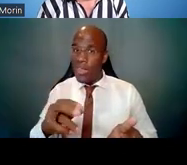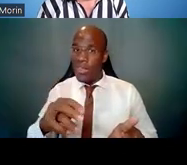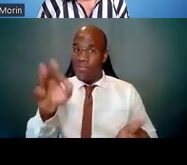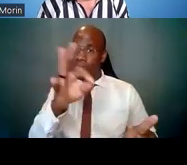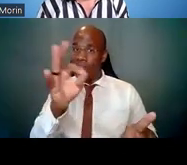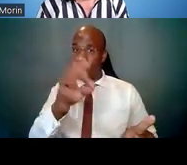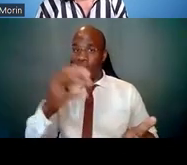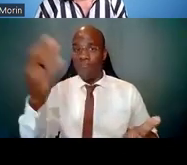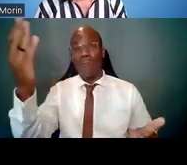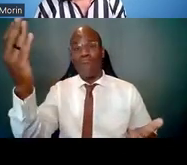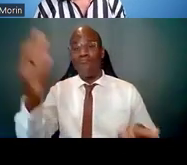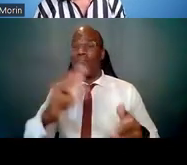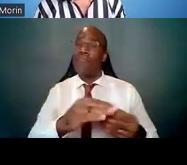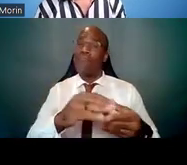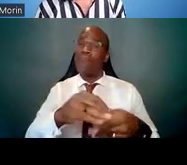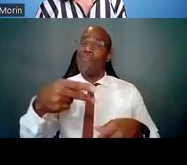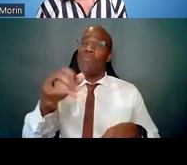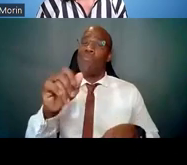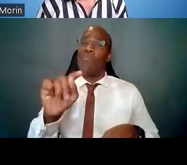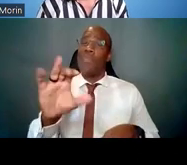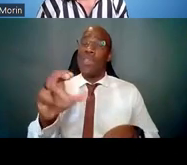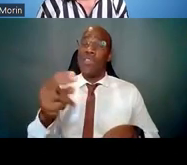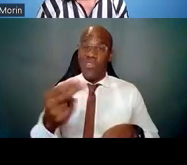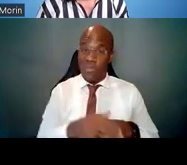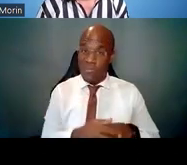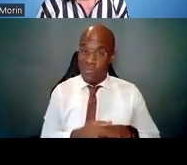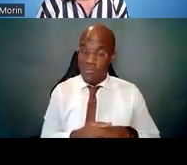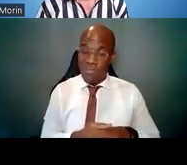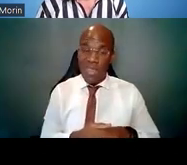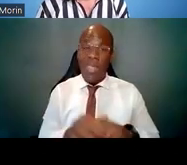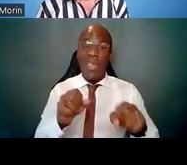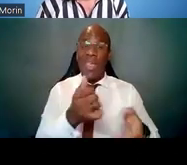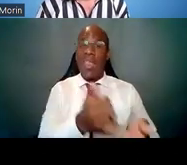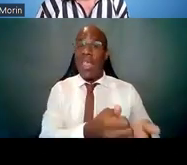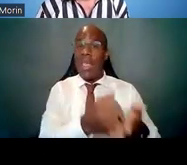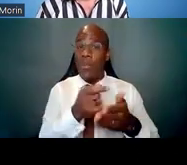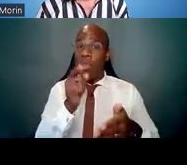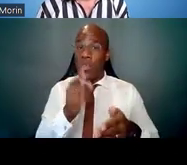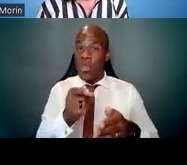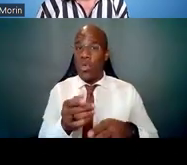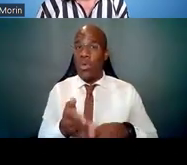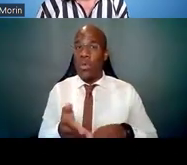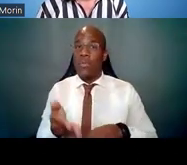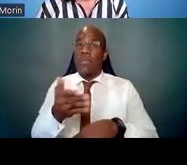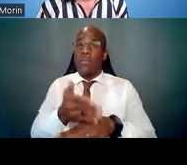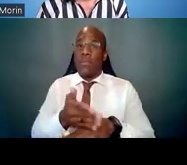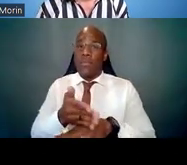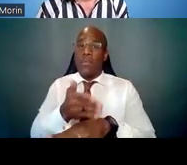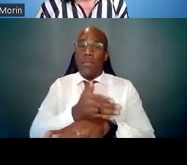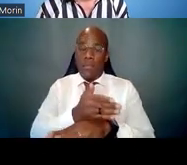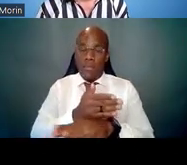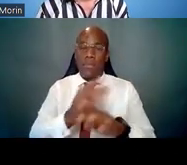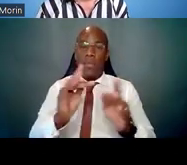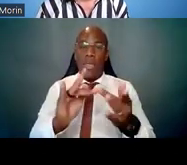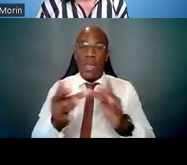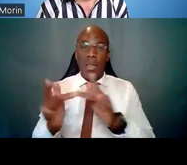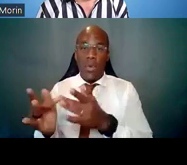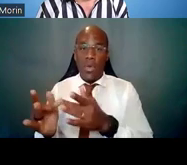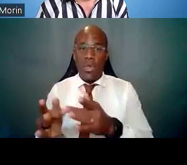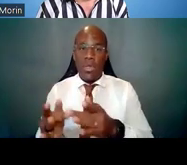once you add your new mentor into your network. And remember, this was definitely strategic, but it was also a need,